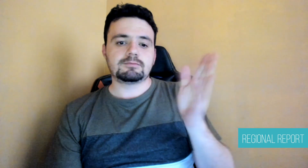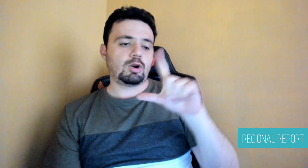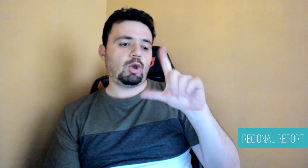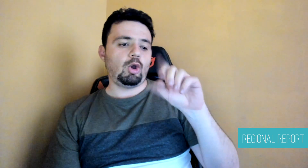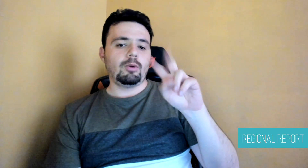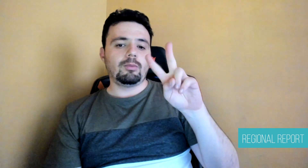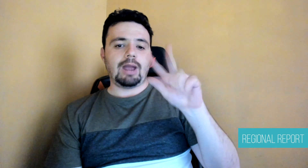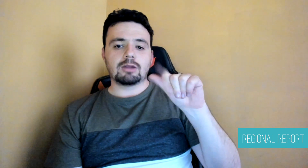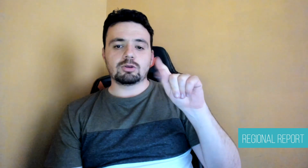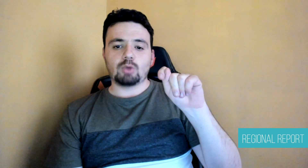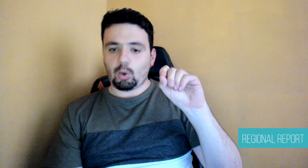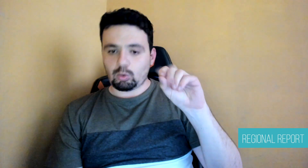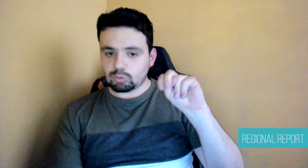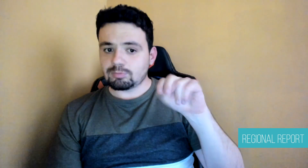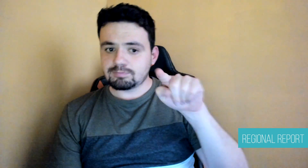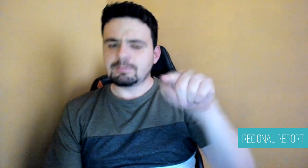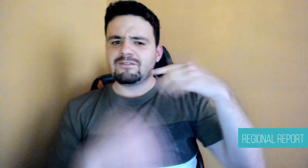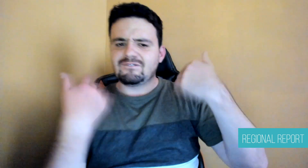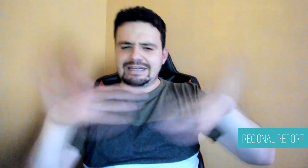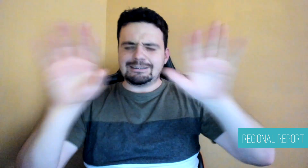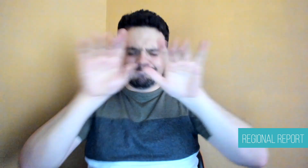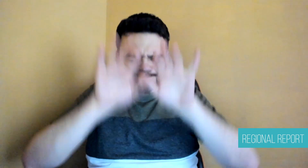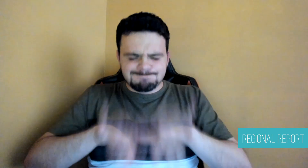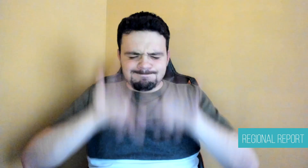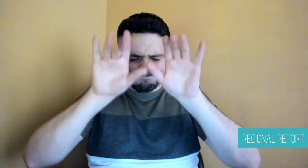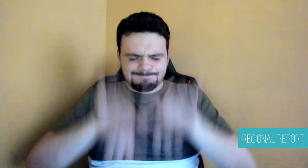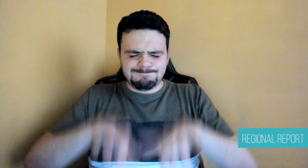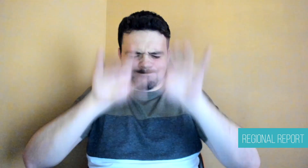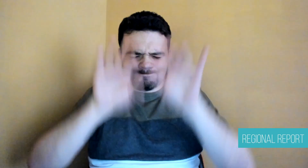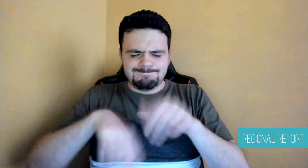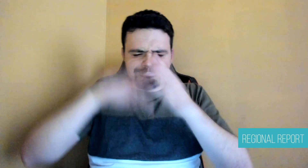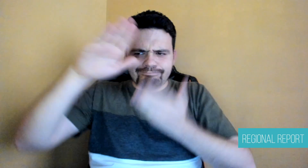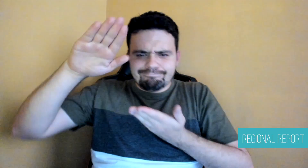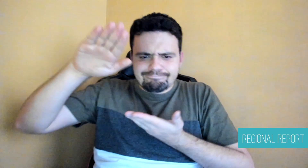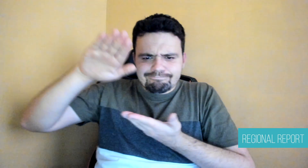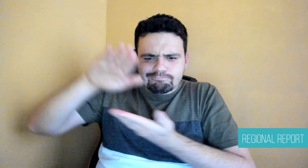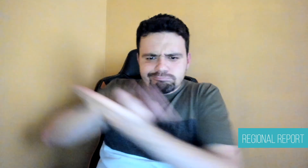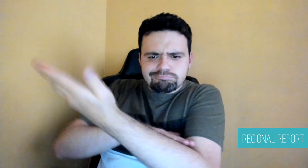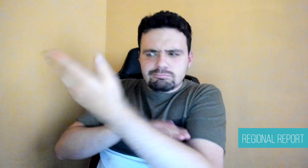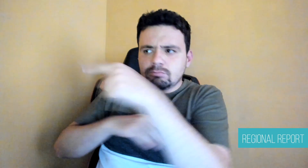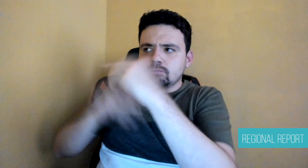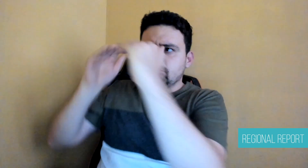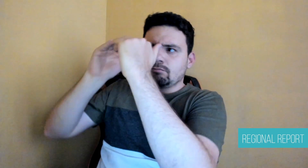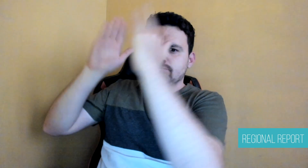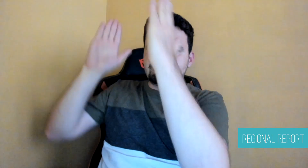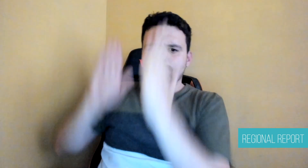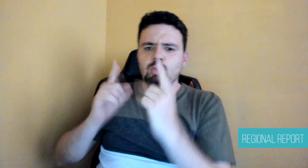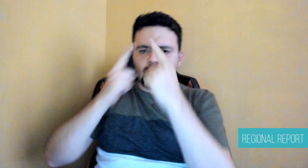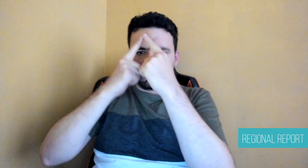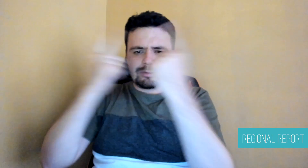Quijada Lovatón from the Faculty of Administrative